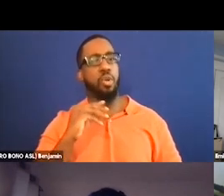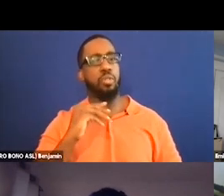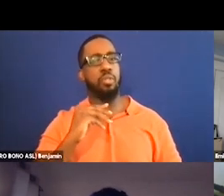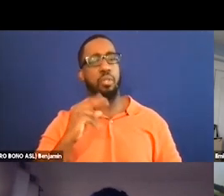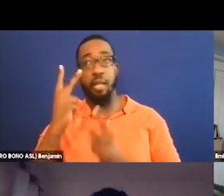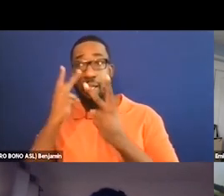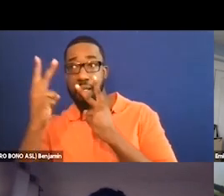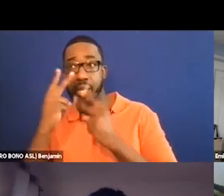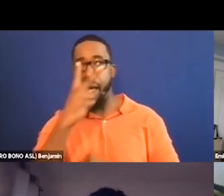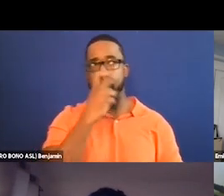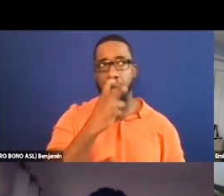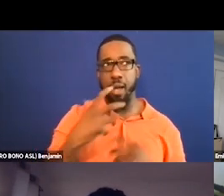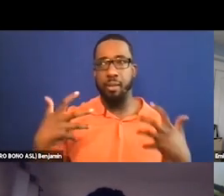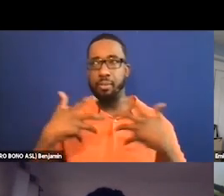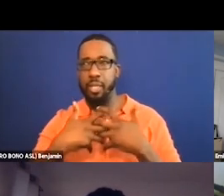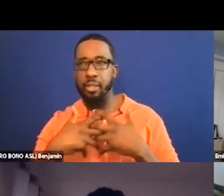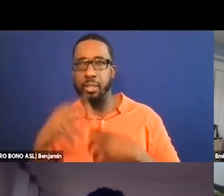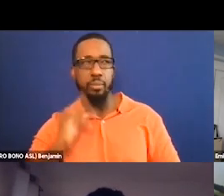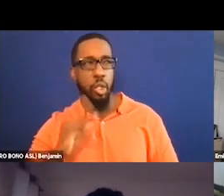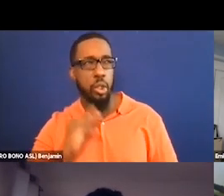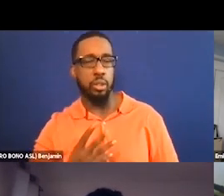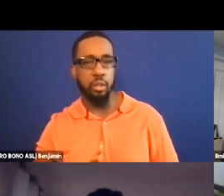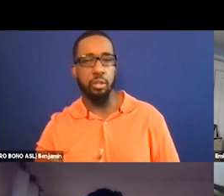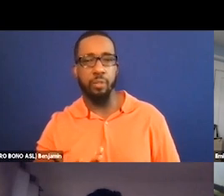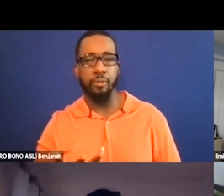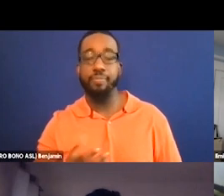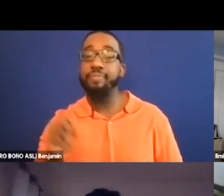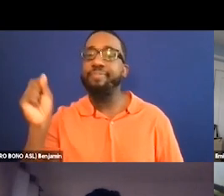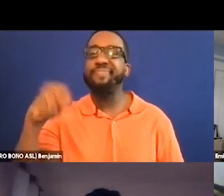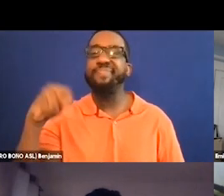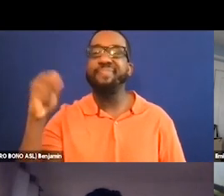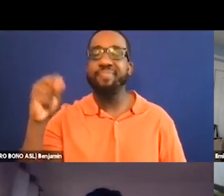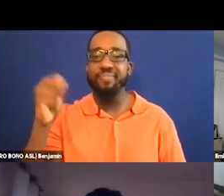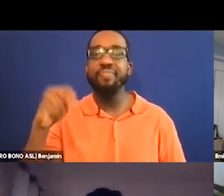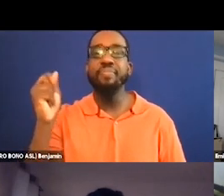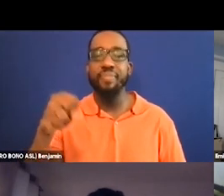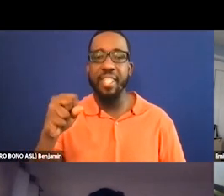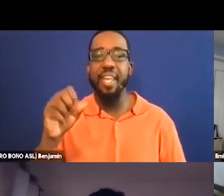It premiered at super fest and they -- fortunately it was a great example of like how